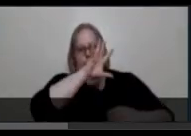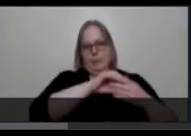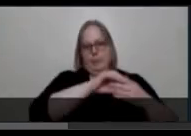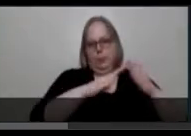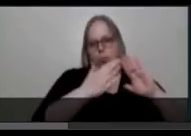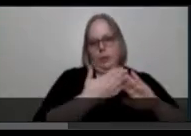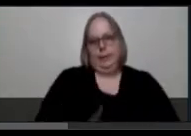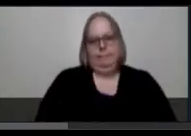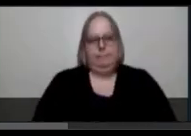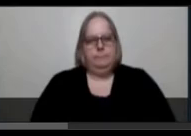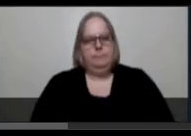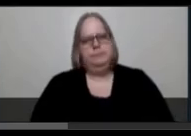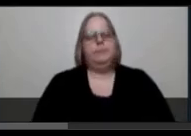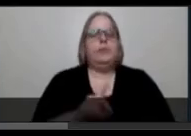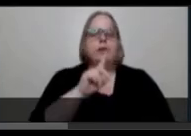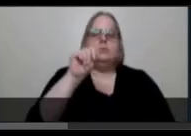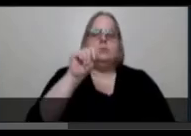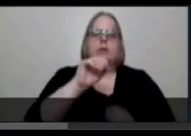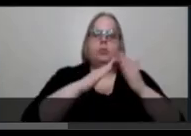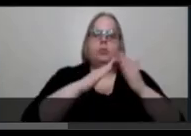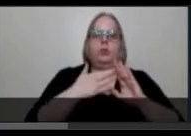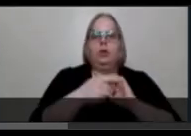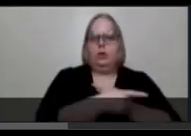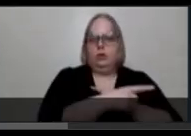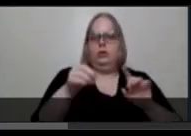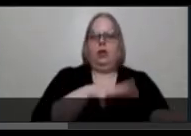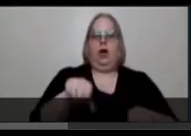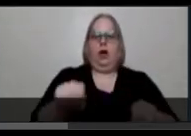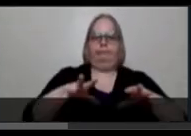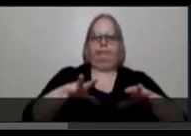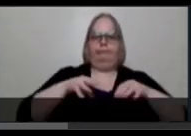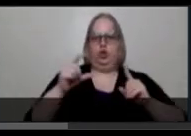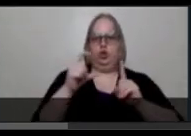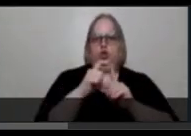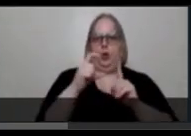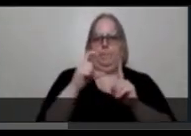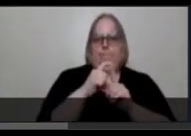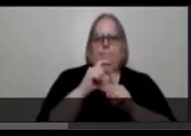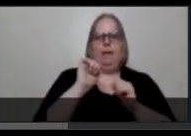The disability community has reclaimed this term, and the way it is used in this production